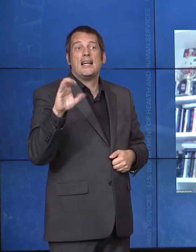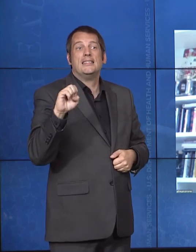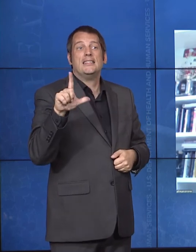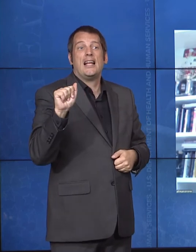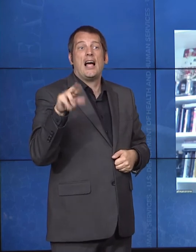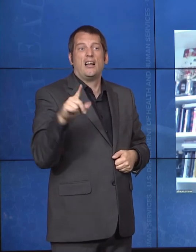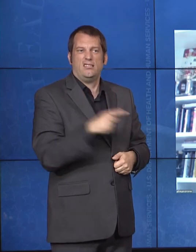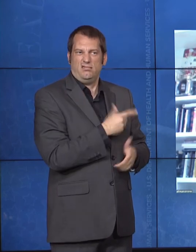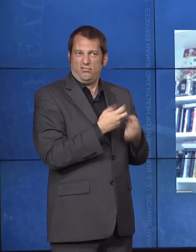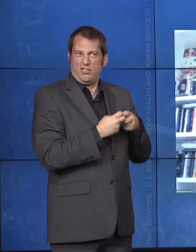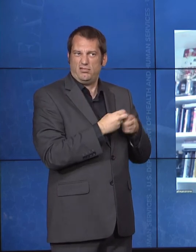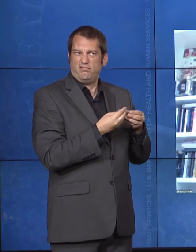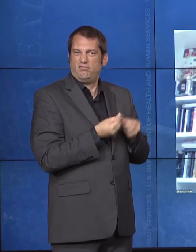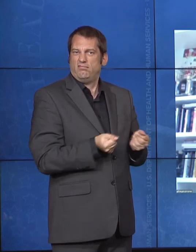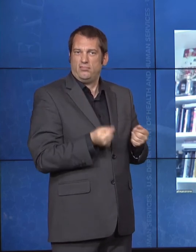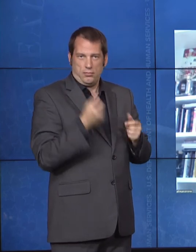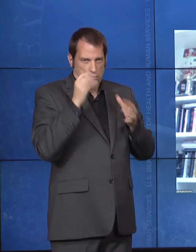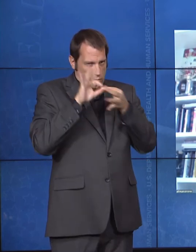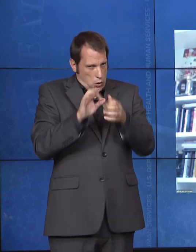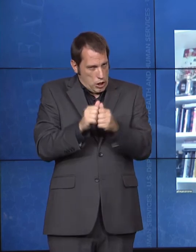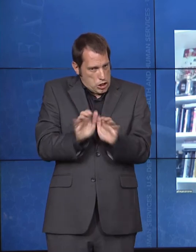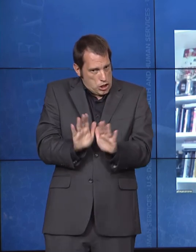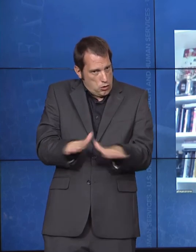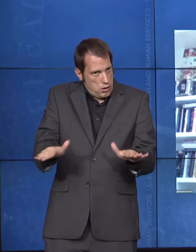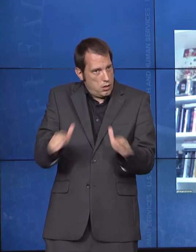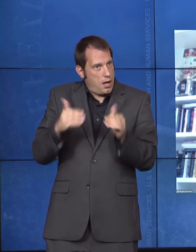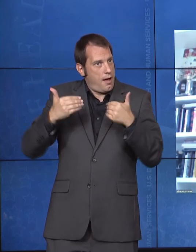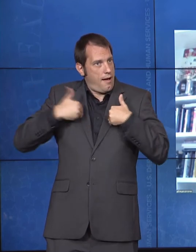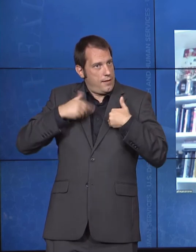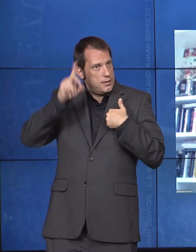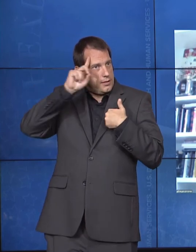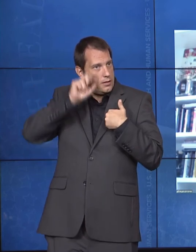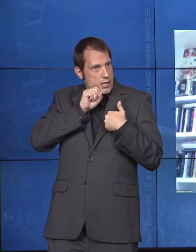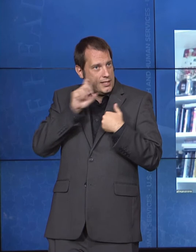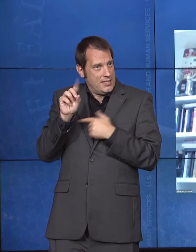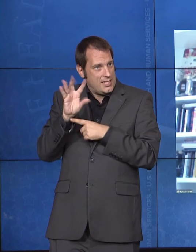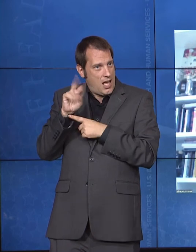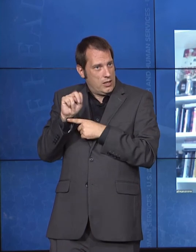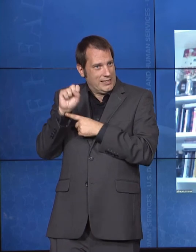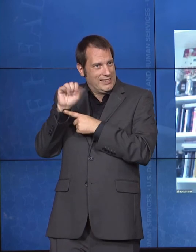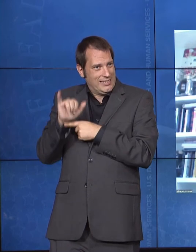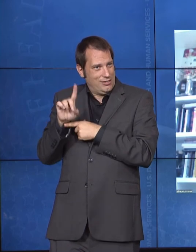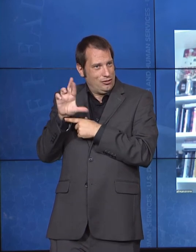by eliminating children with Down syndrome. They are Down syndrome child free in Iceland,